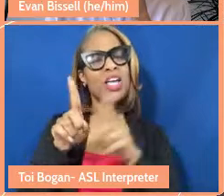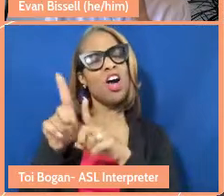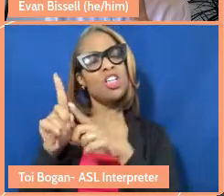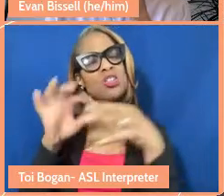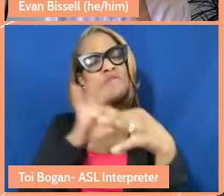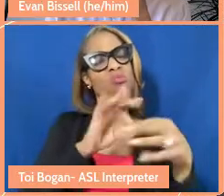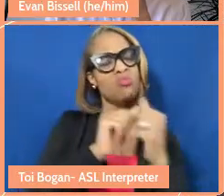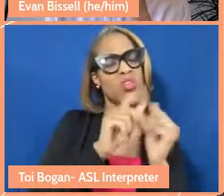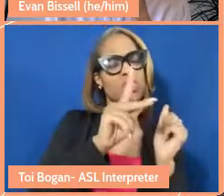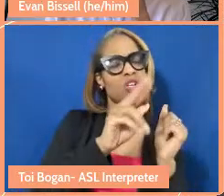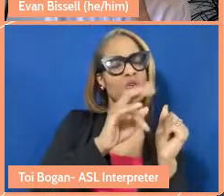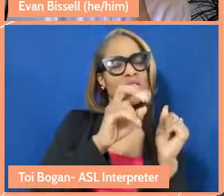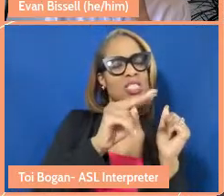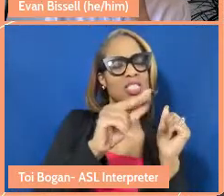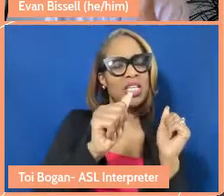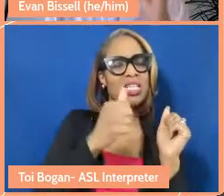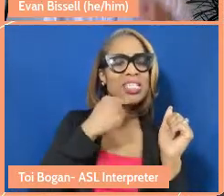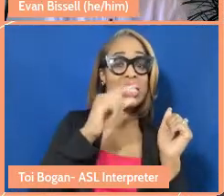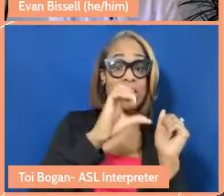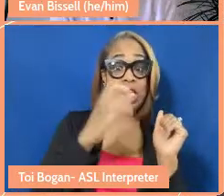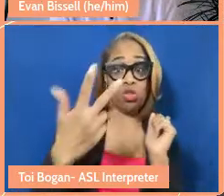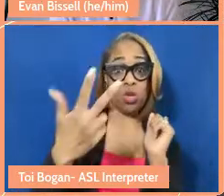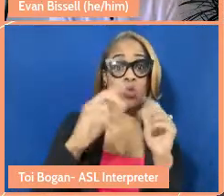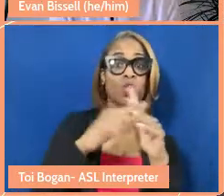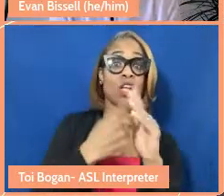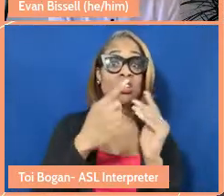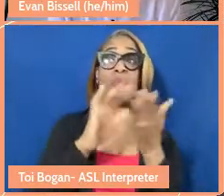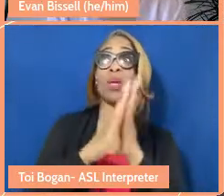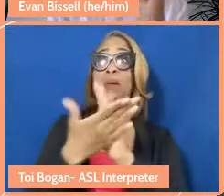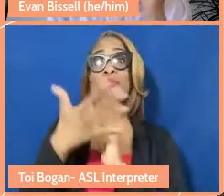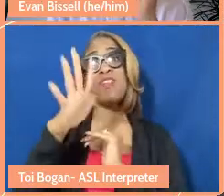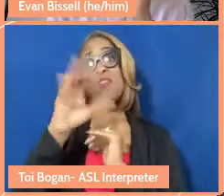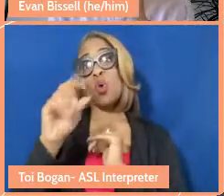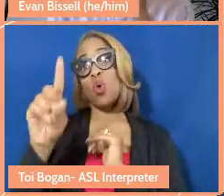(c)(3). You start something and then is it going to be a 501(c)(3), is it going to be a non-profit?